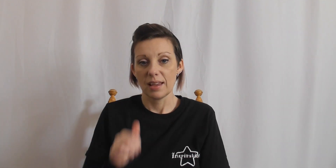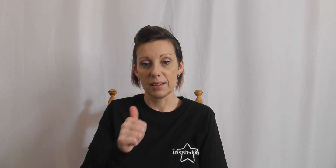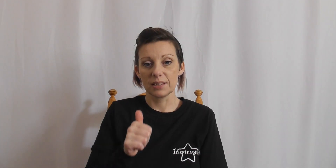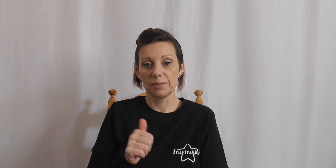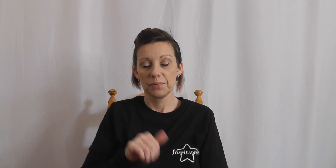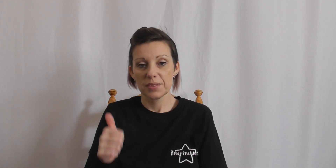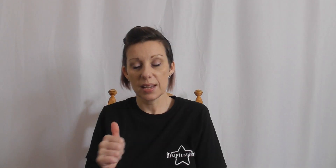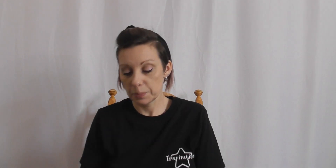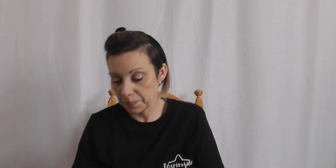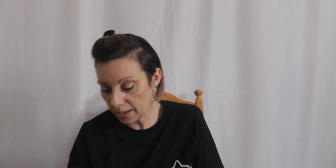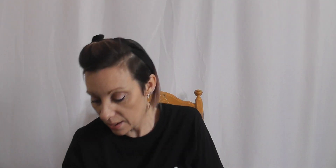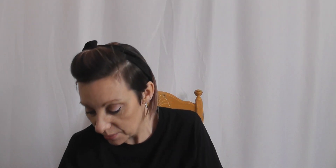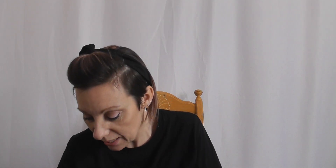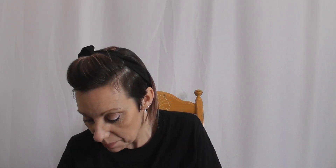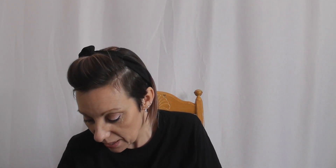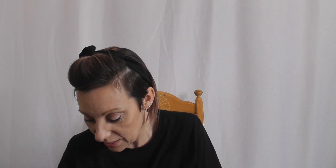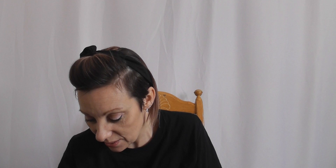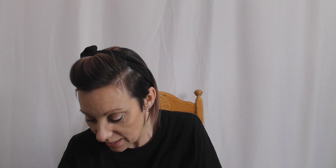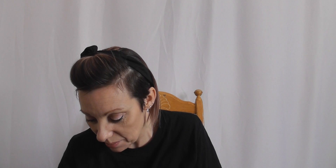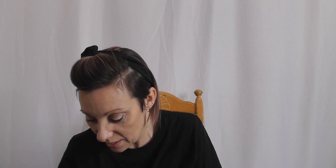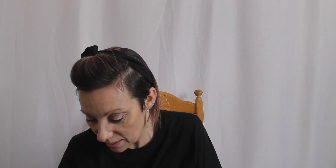Excellent next bit, take it back a tiny bit there.